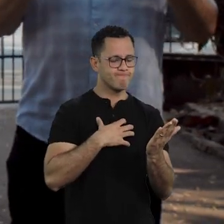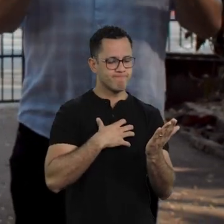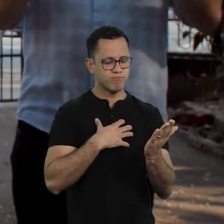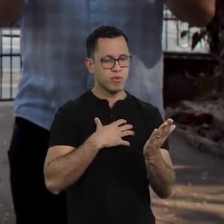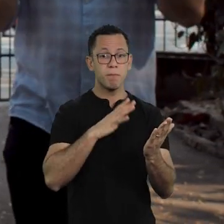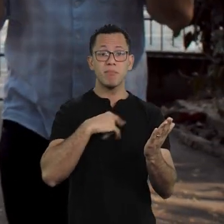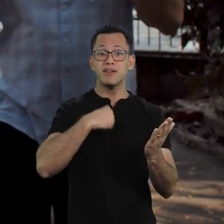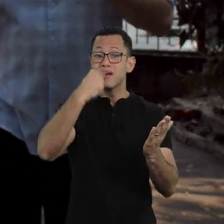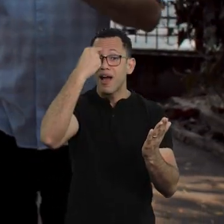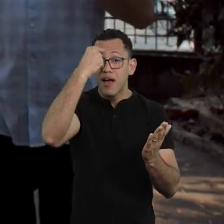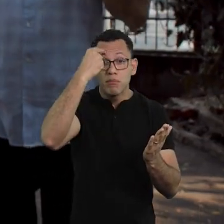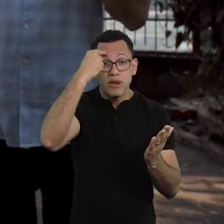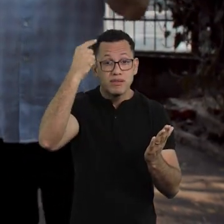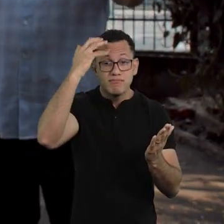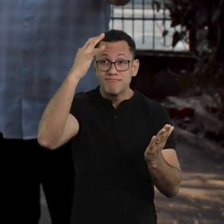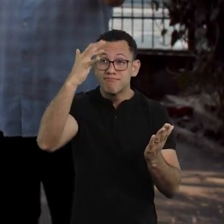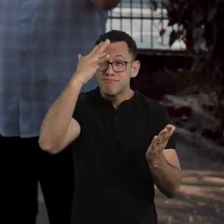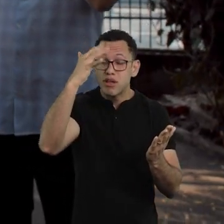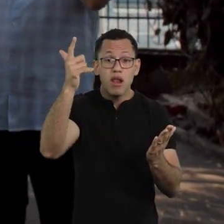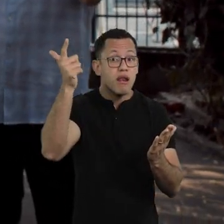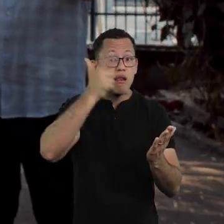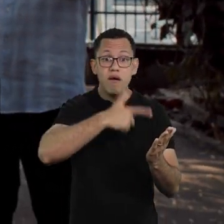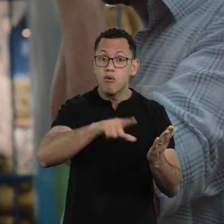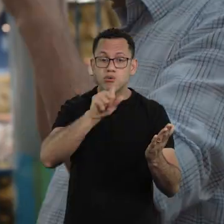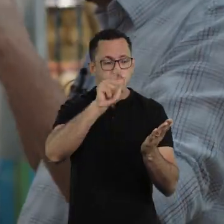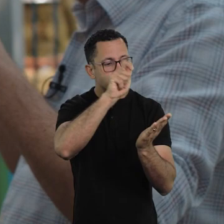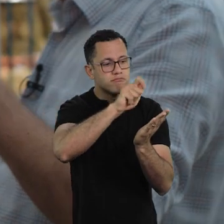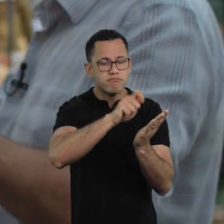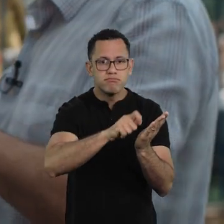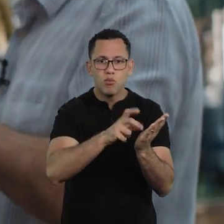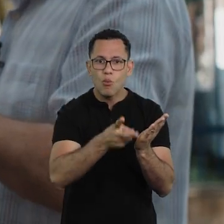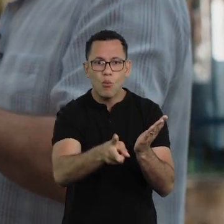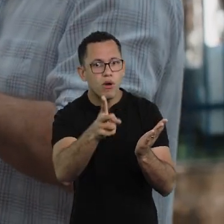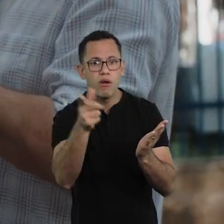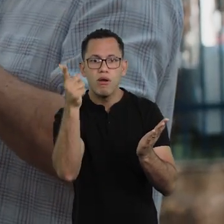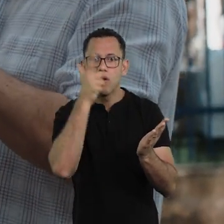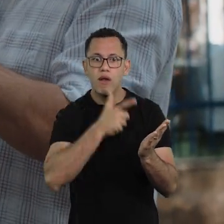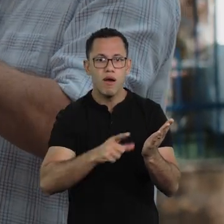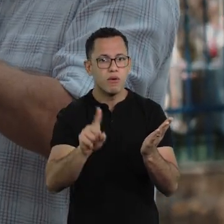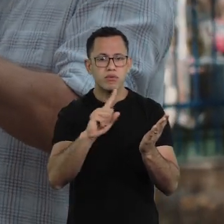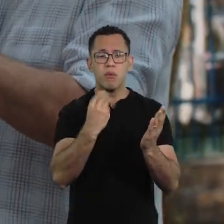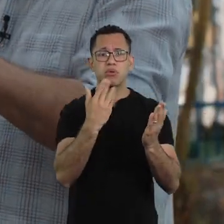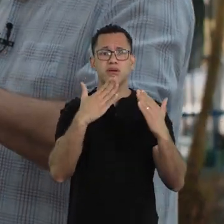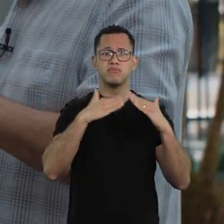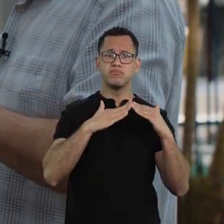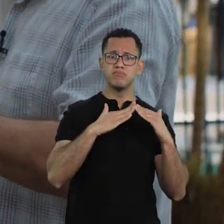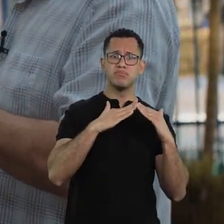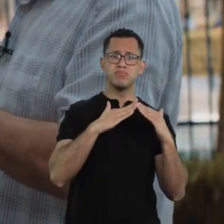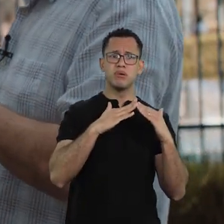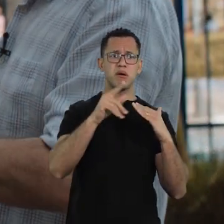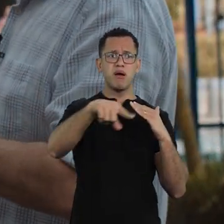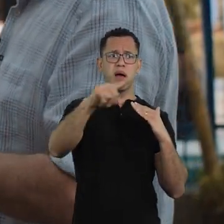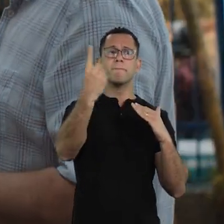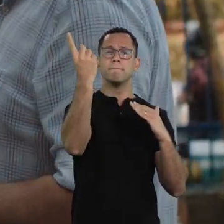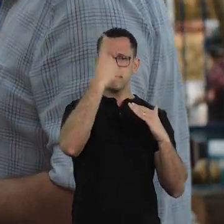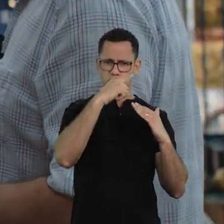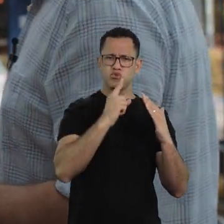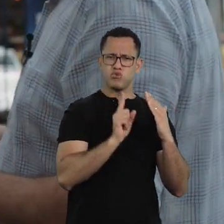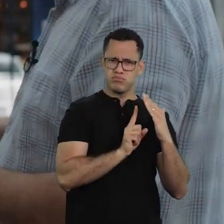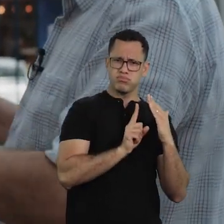and I didn't have the ability to make it better in a lockdown that is not voluntary. I get it.